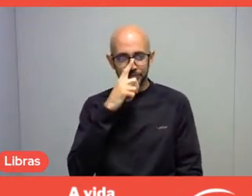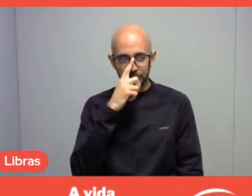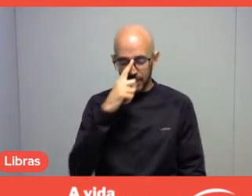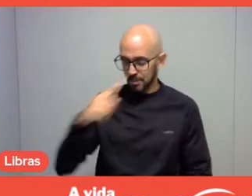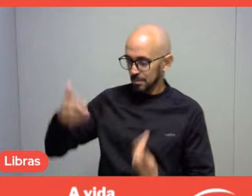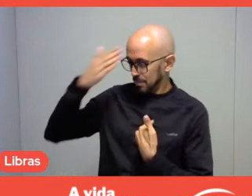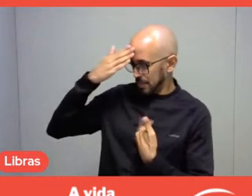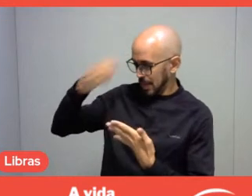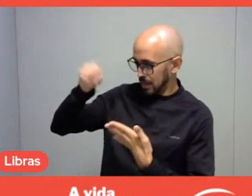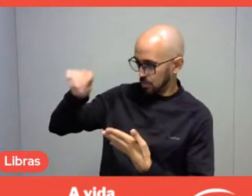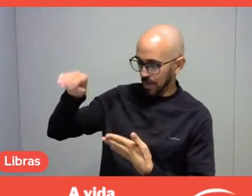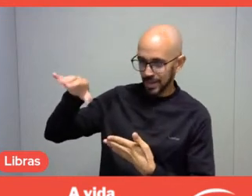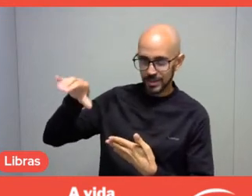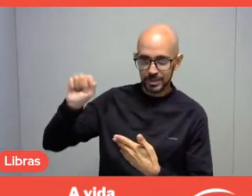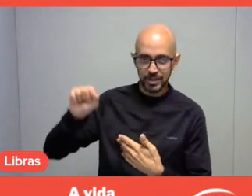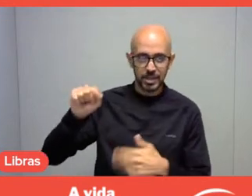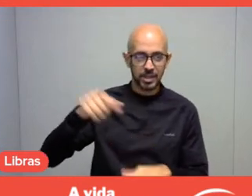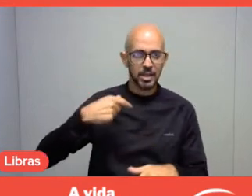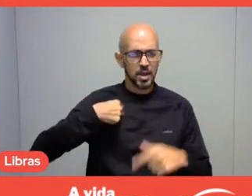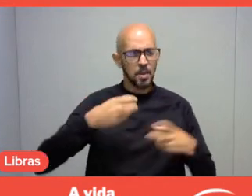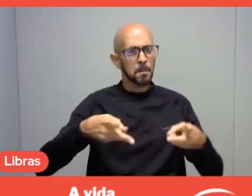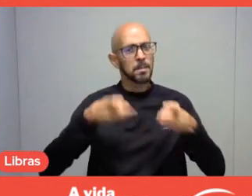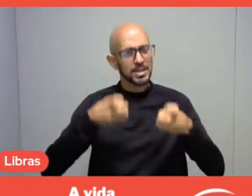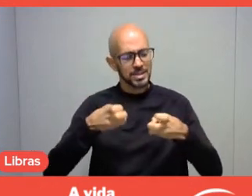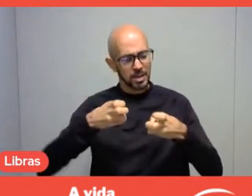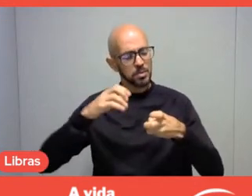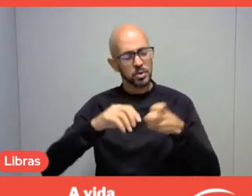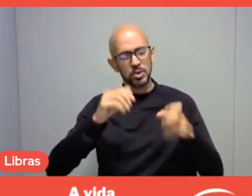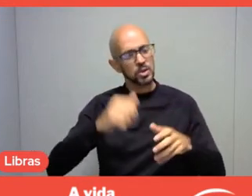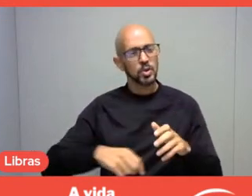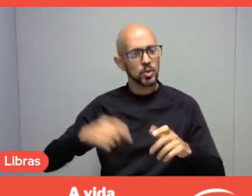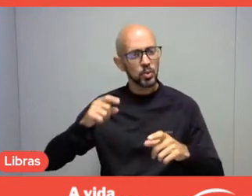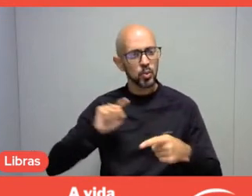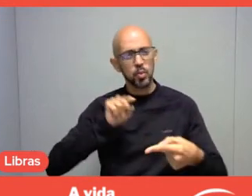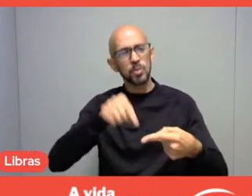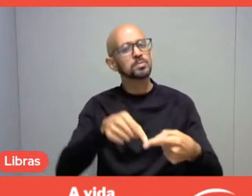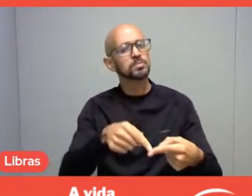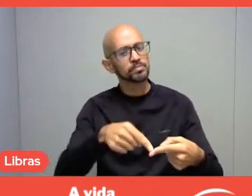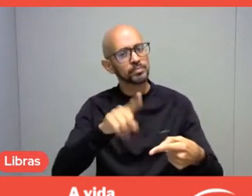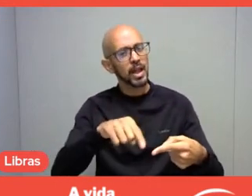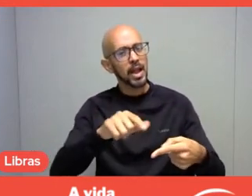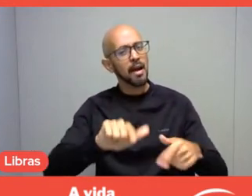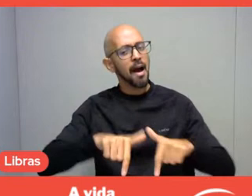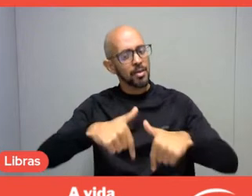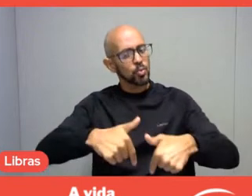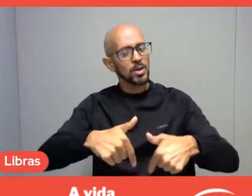I'm noticing that the point is precisely the discussion on professional performance. And I have to remind you that